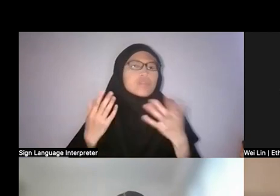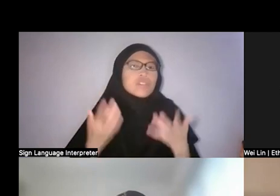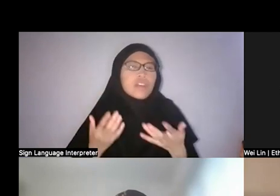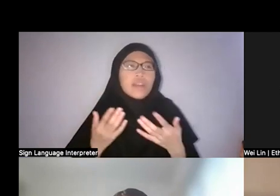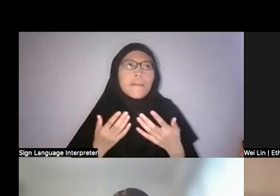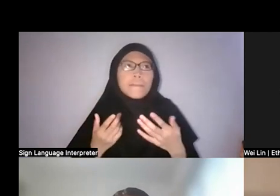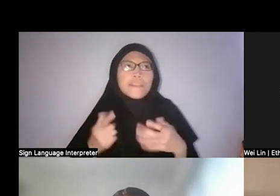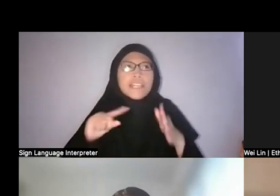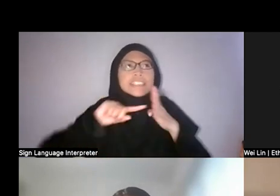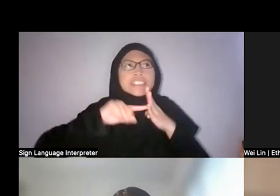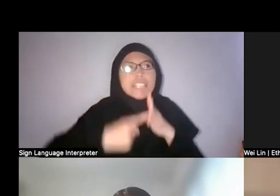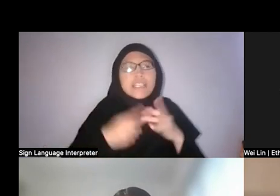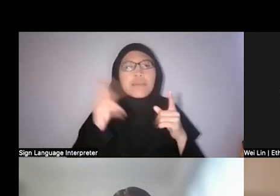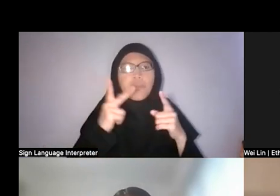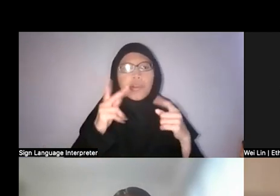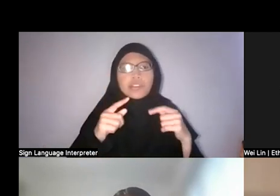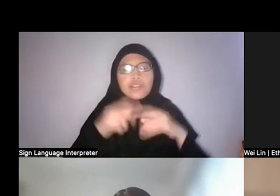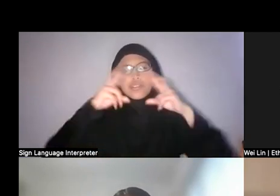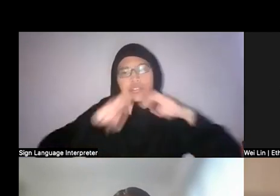as a starting point into research.